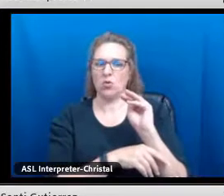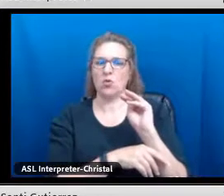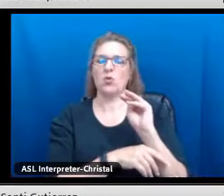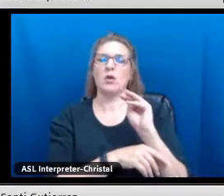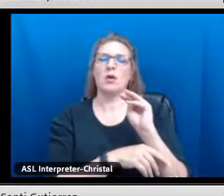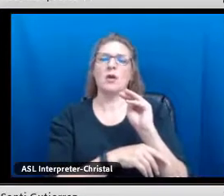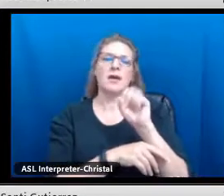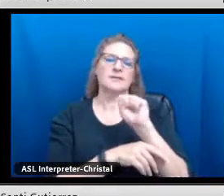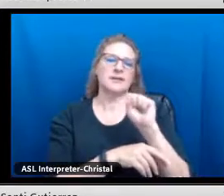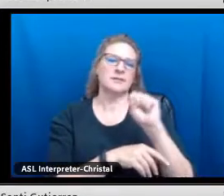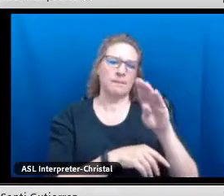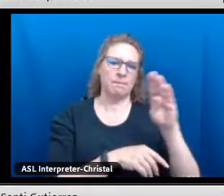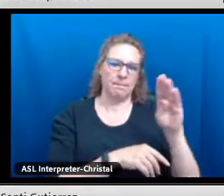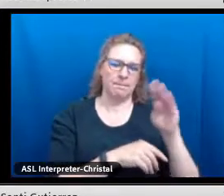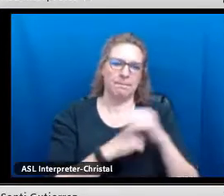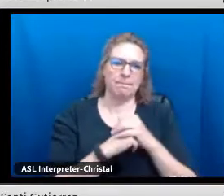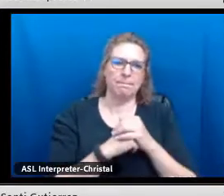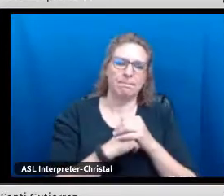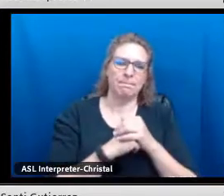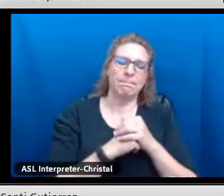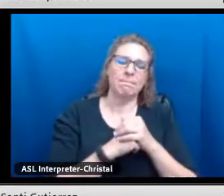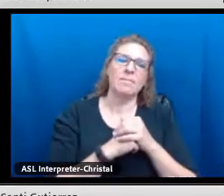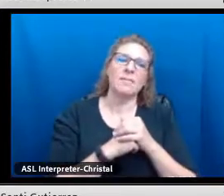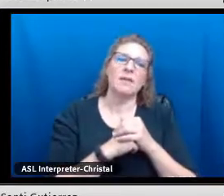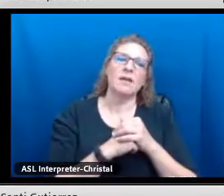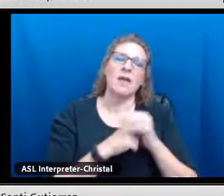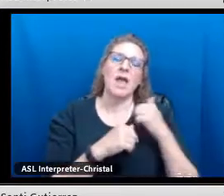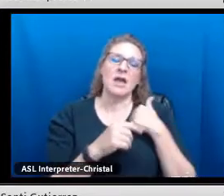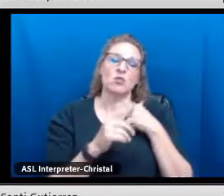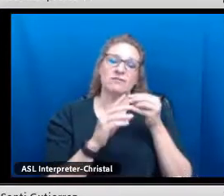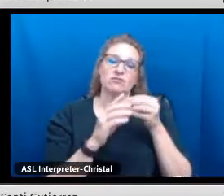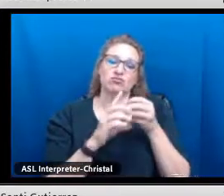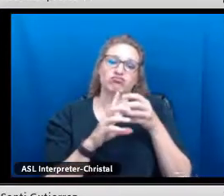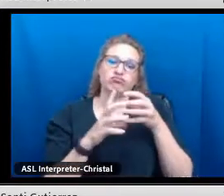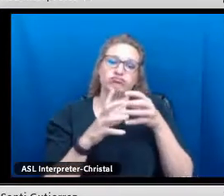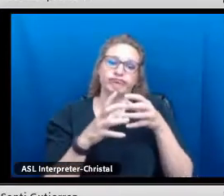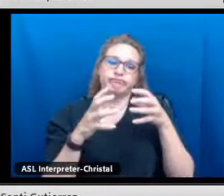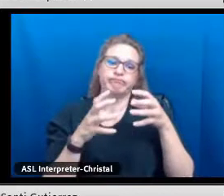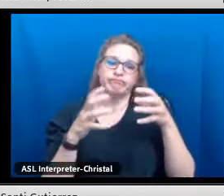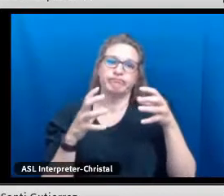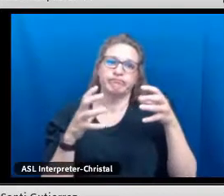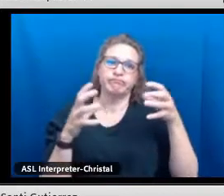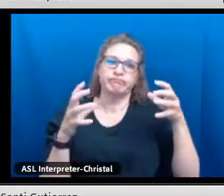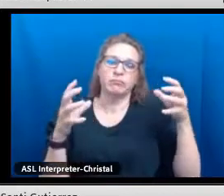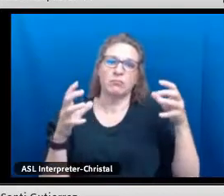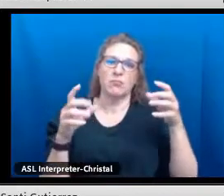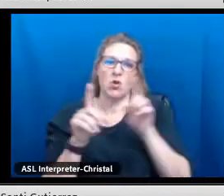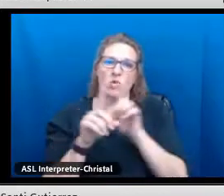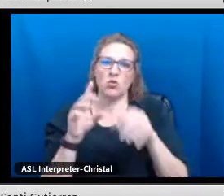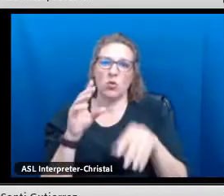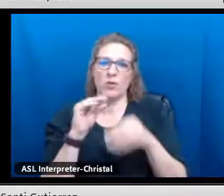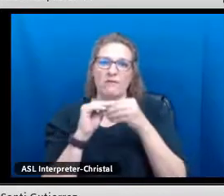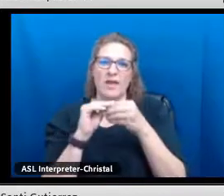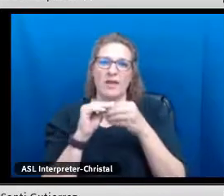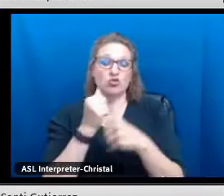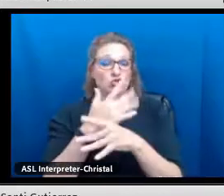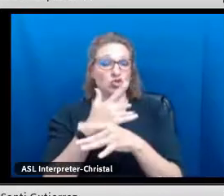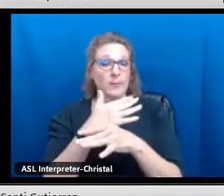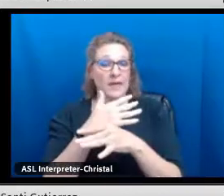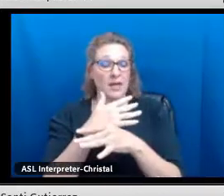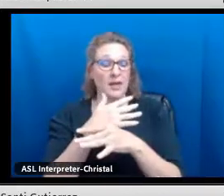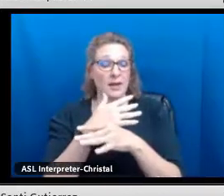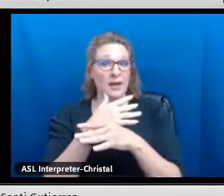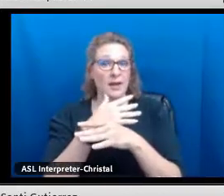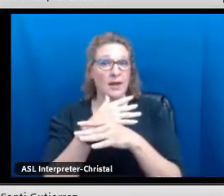the actual New Mexico bilingual seal and we've gradually grown.